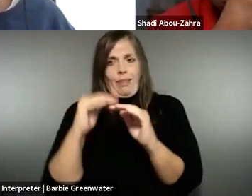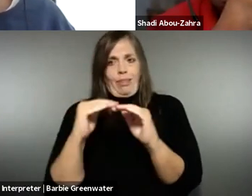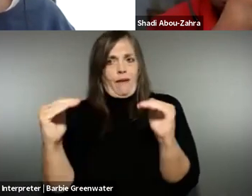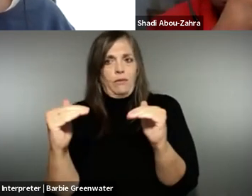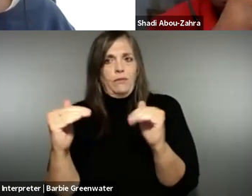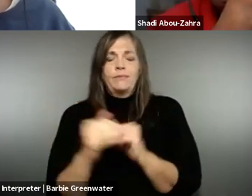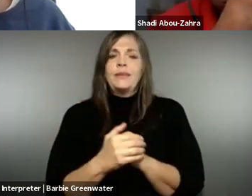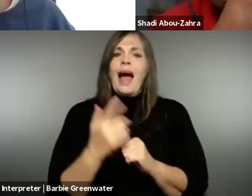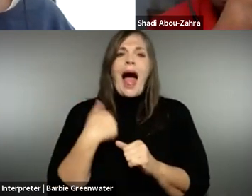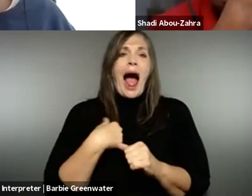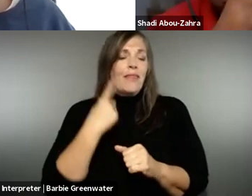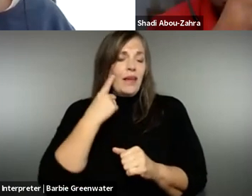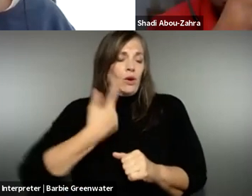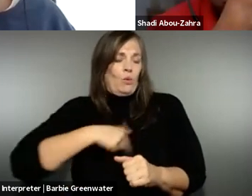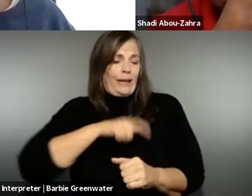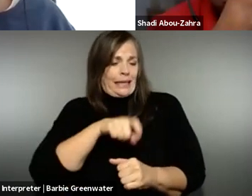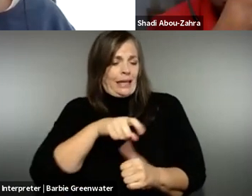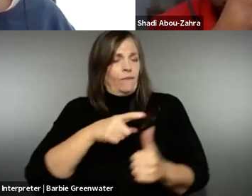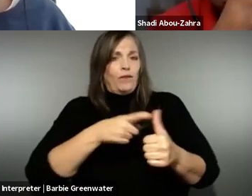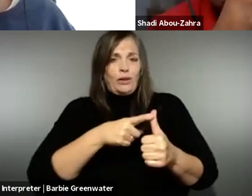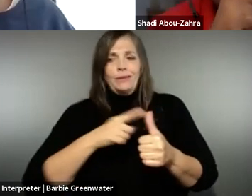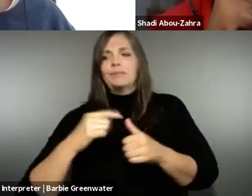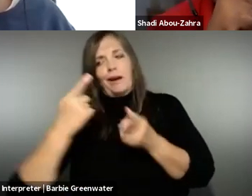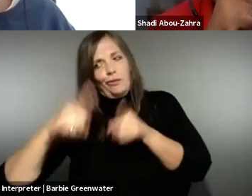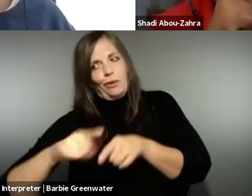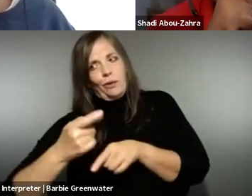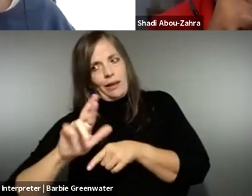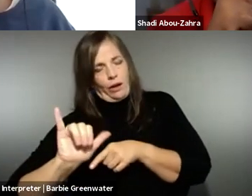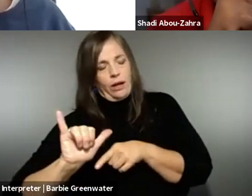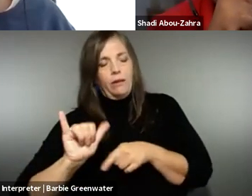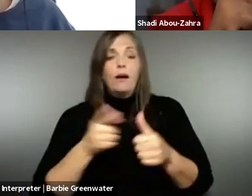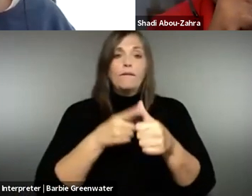German and DA level. I think what we need and I kind of